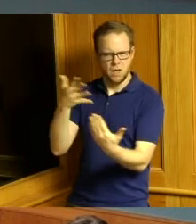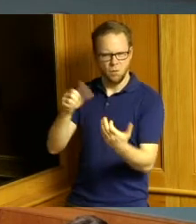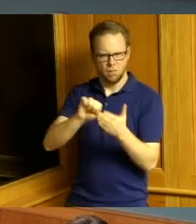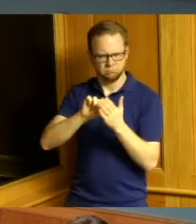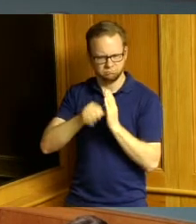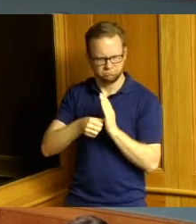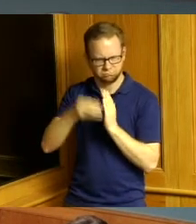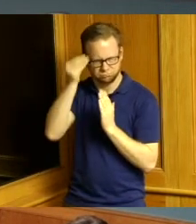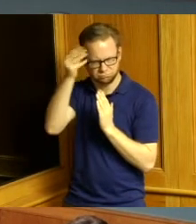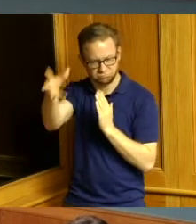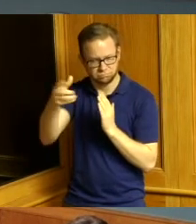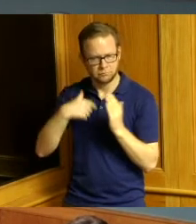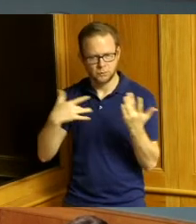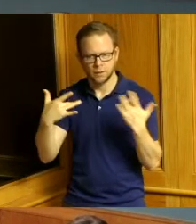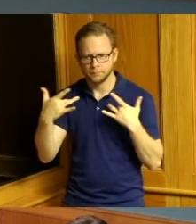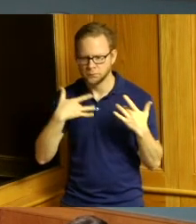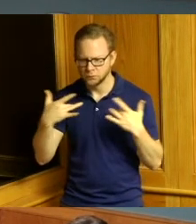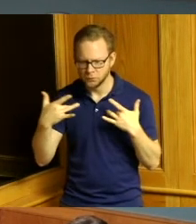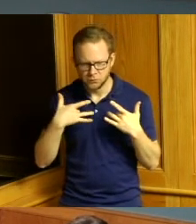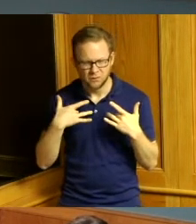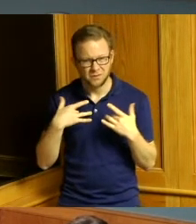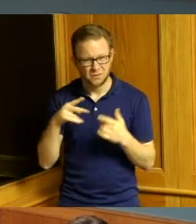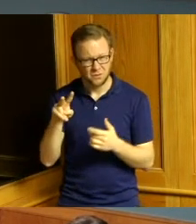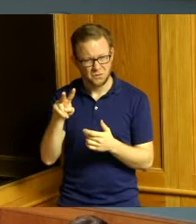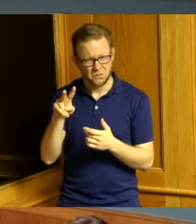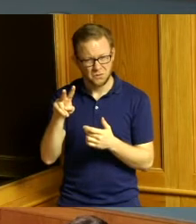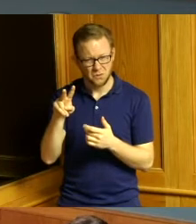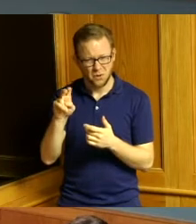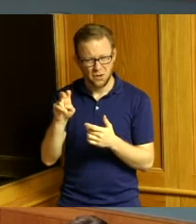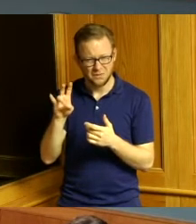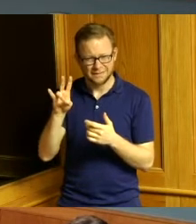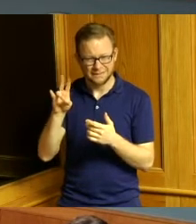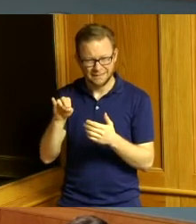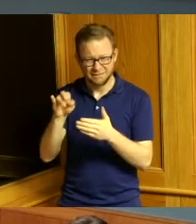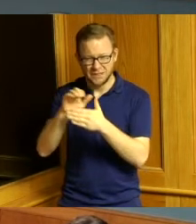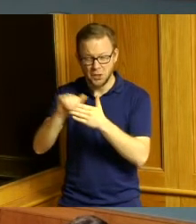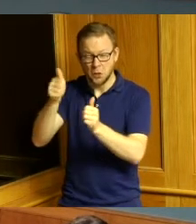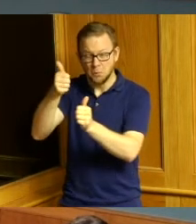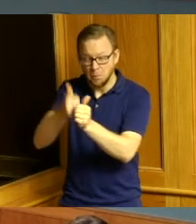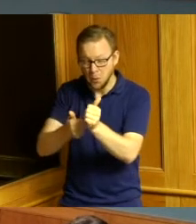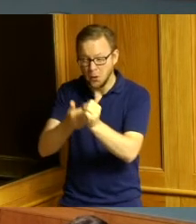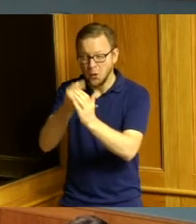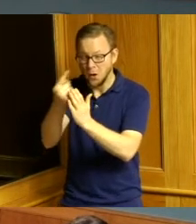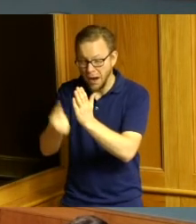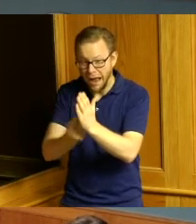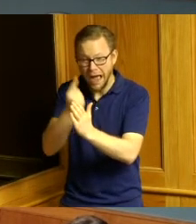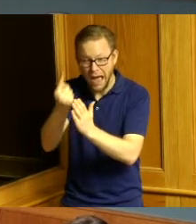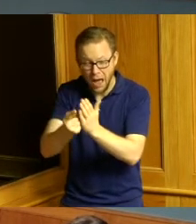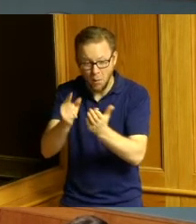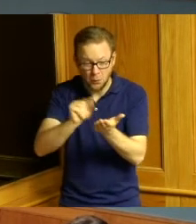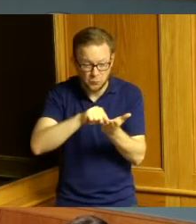I was concerned that we're spending 270 dollars an hour for someone to train and assist